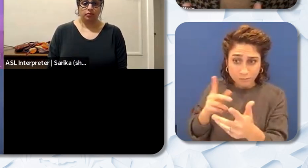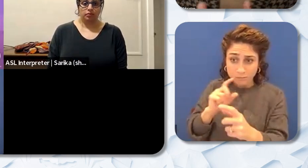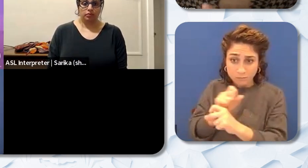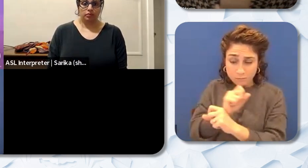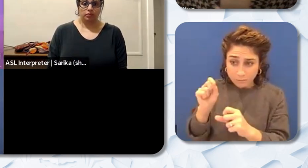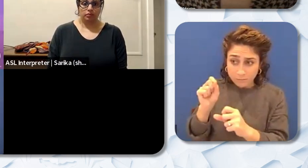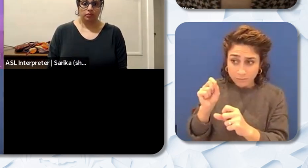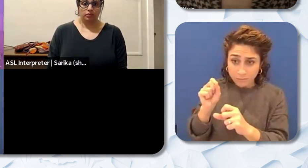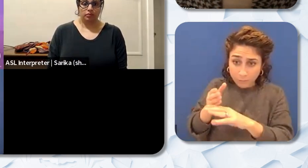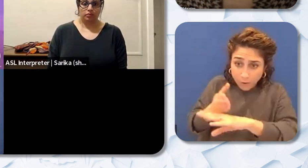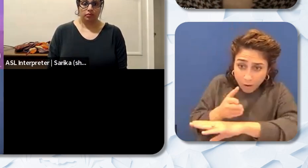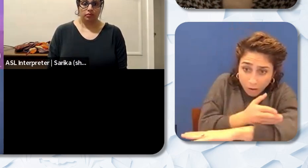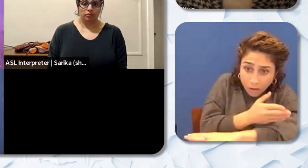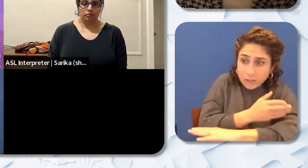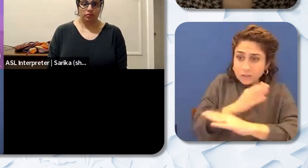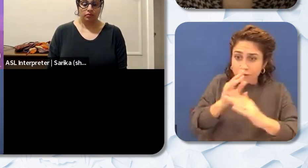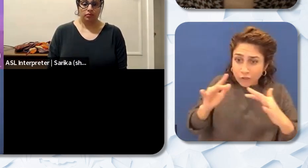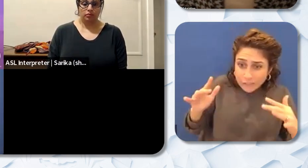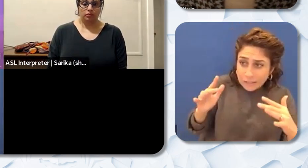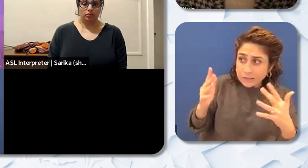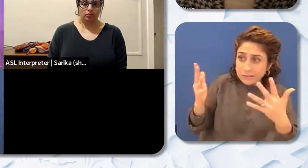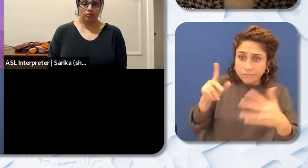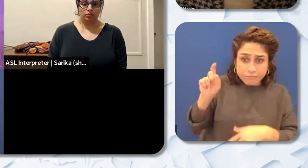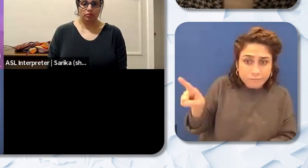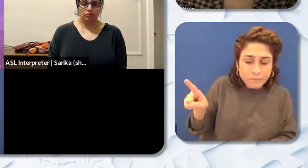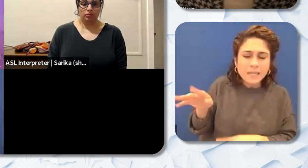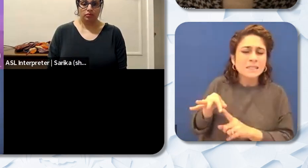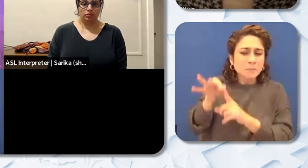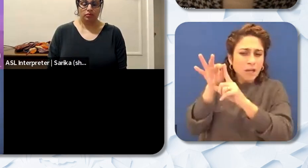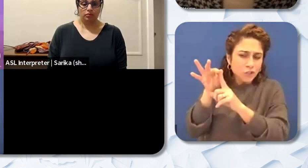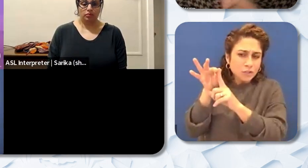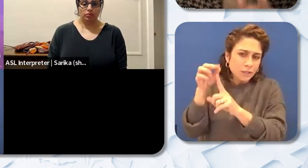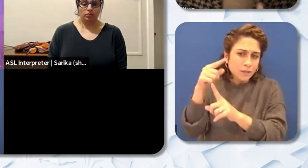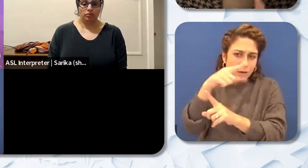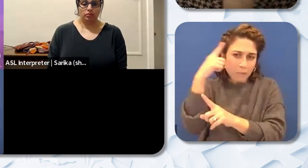diversifying the teacher workforce especially in terms of Black educators and diversifying